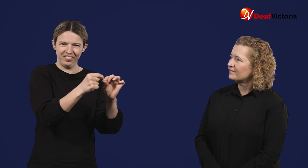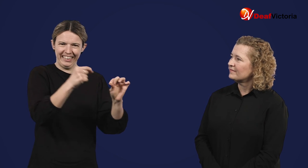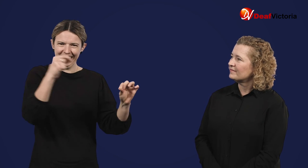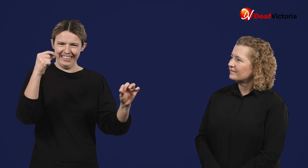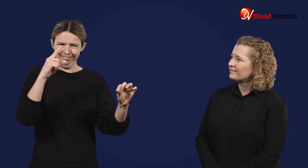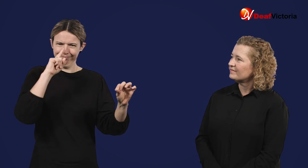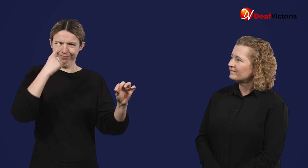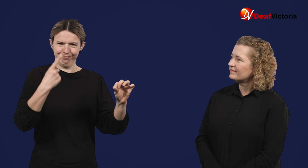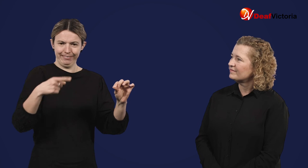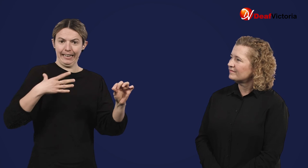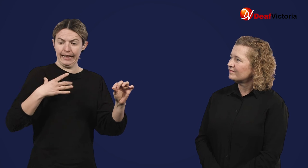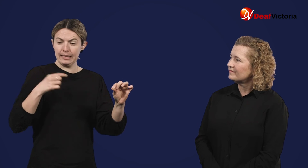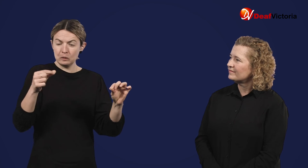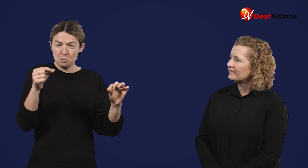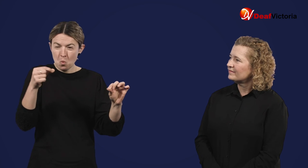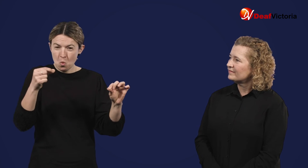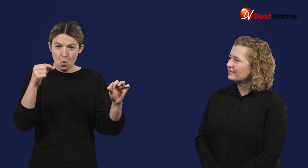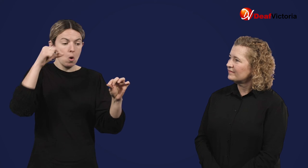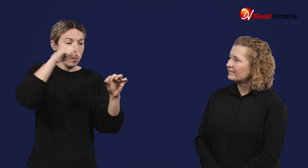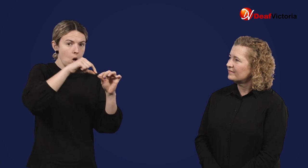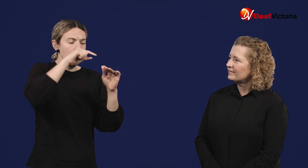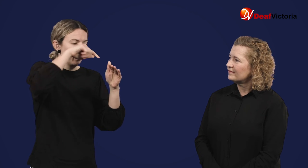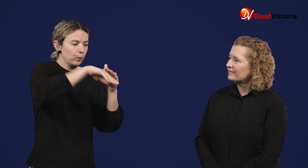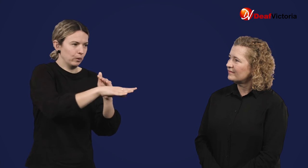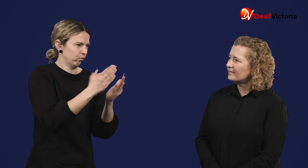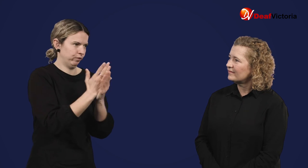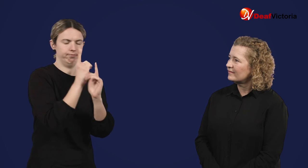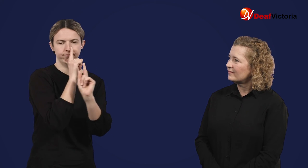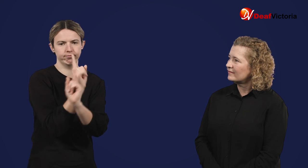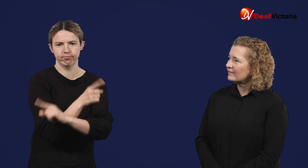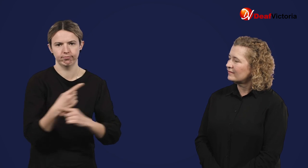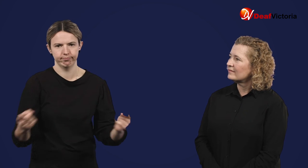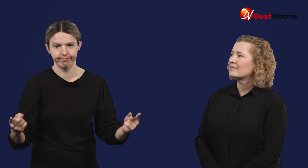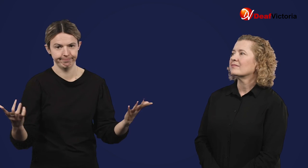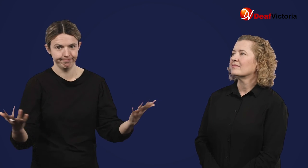and even then it would be too big to fit through the needle.